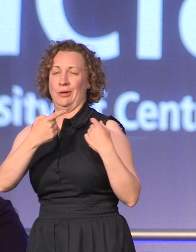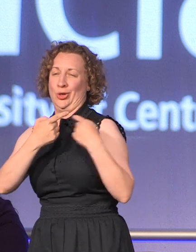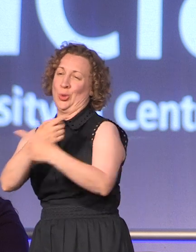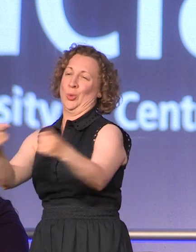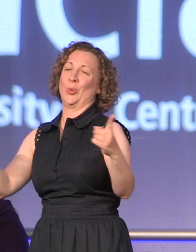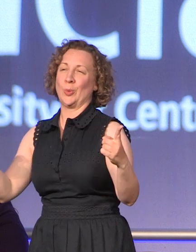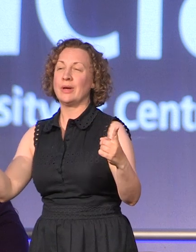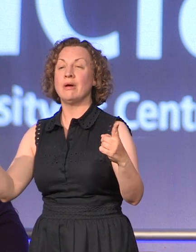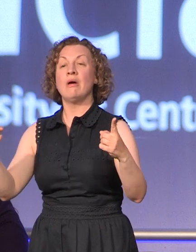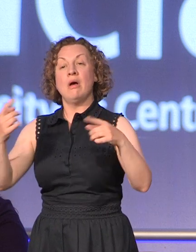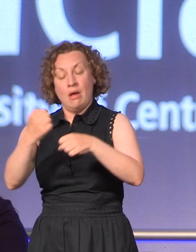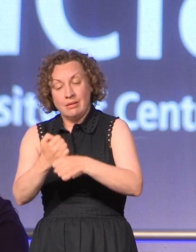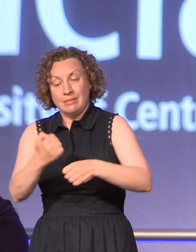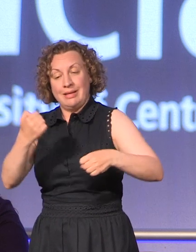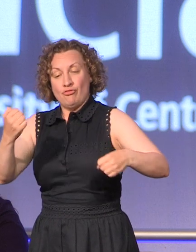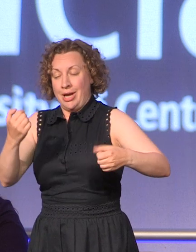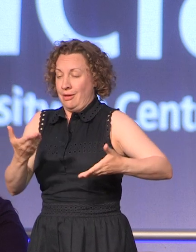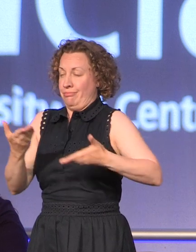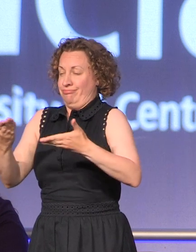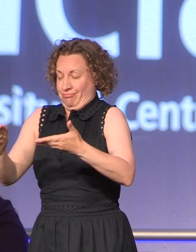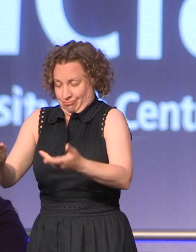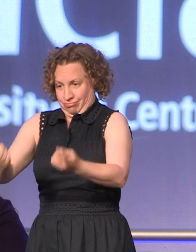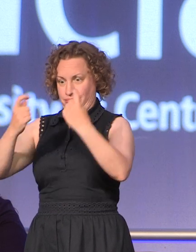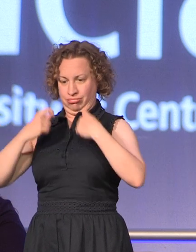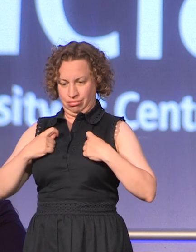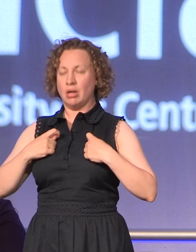you get your degree and as you start life as one of our Alumni do keep in